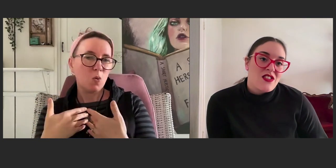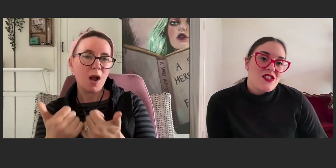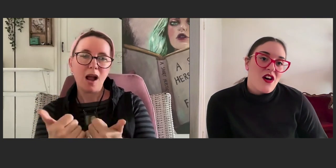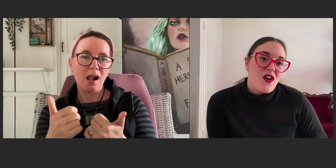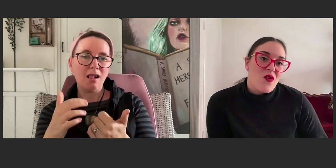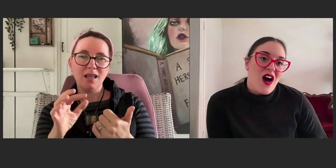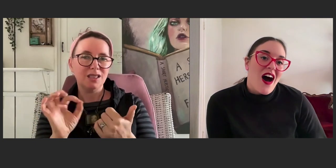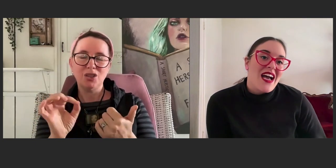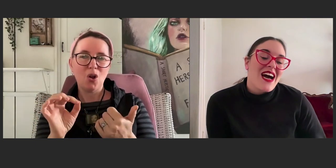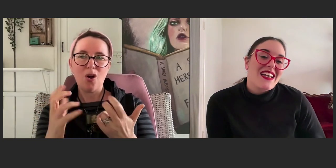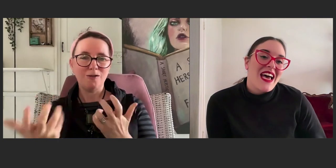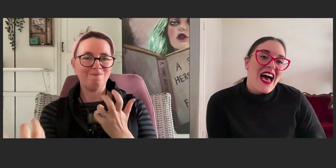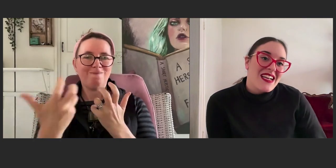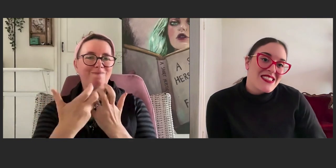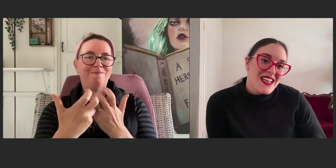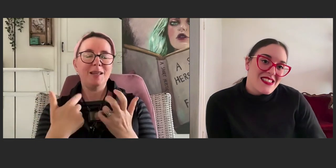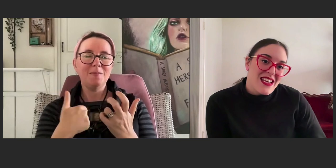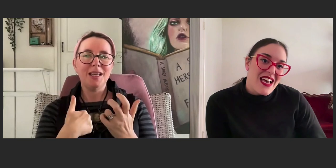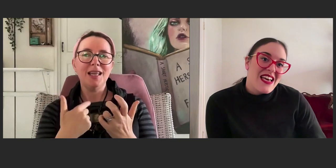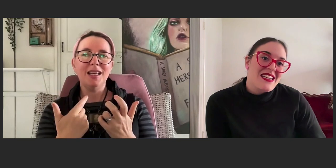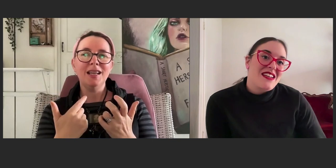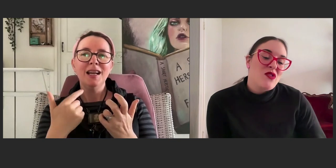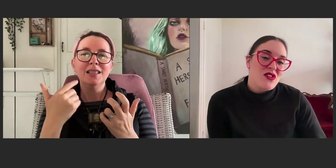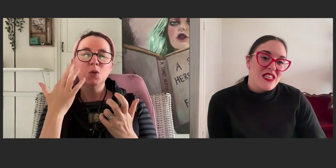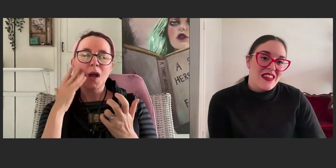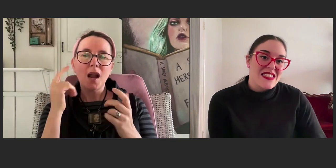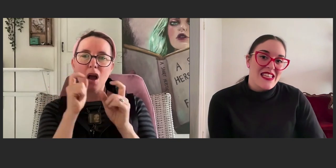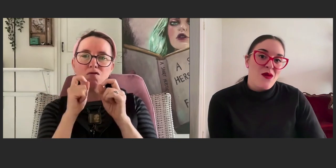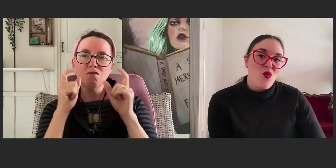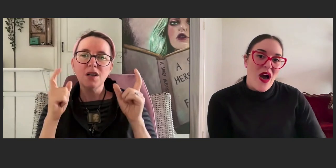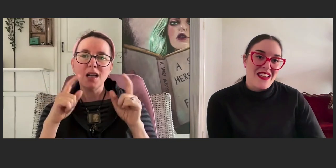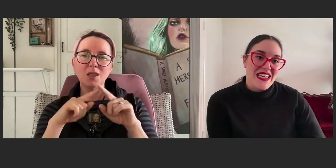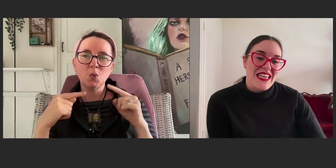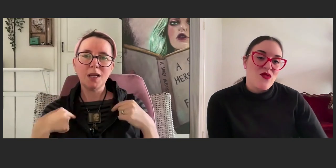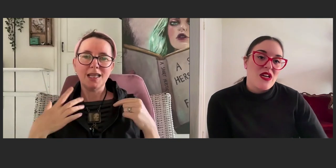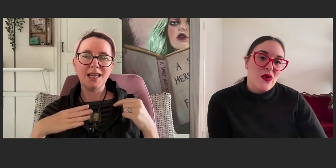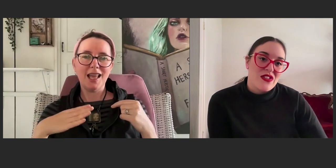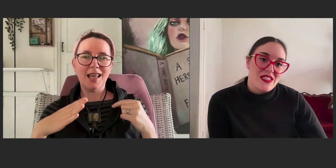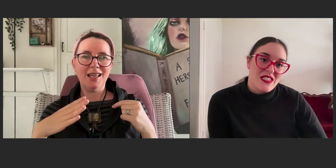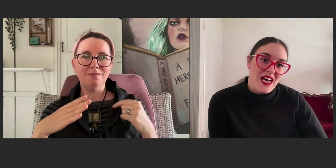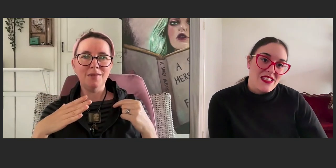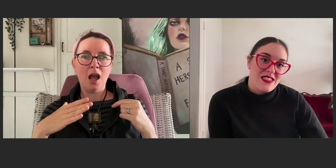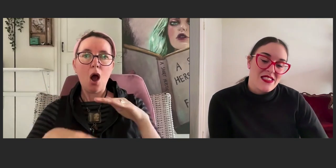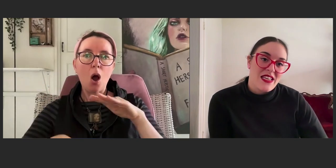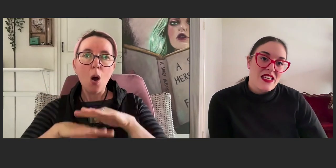So, I can't access music the same way that a hearing person does.